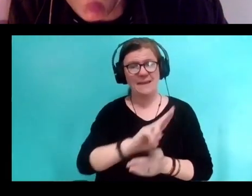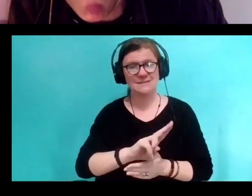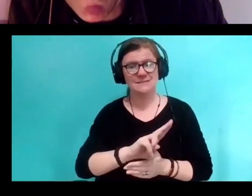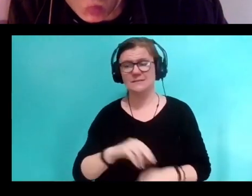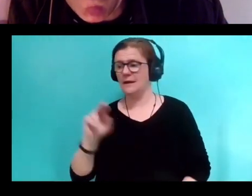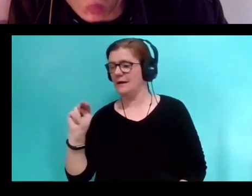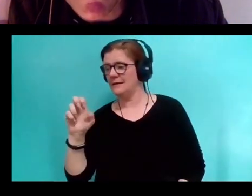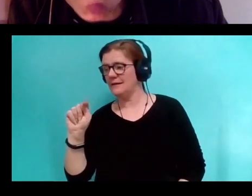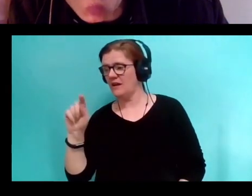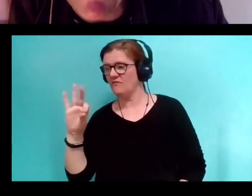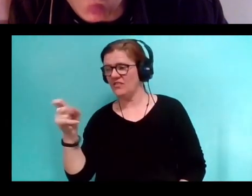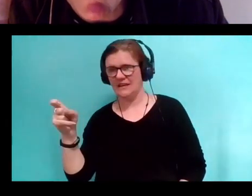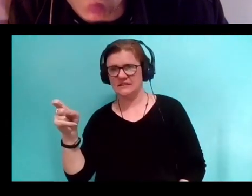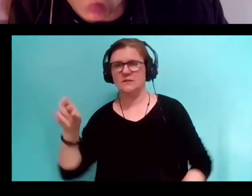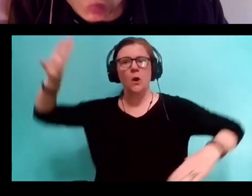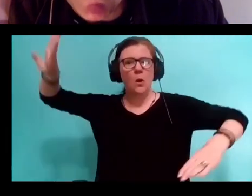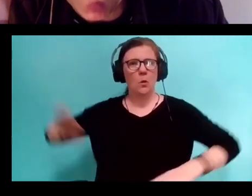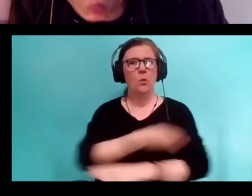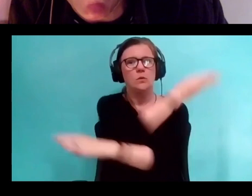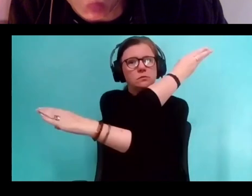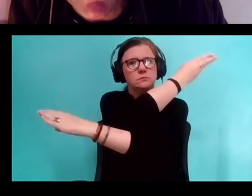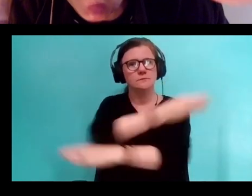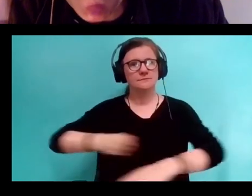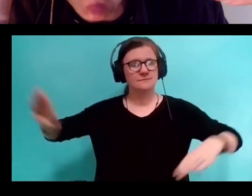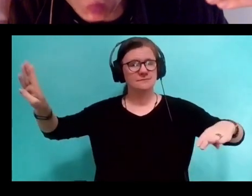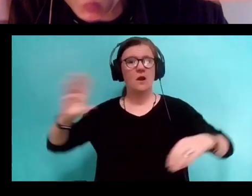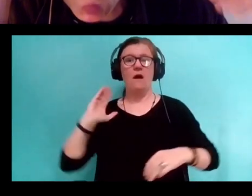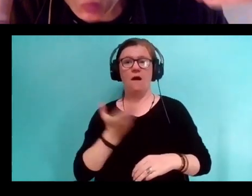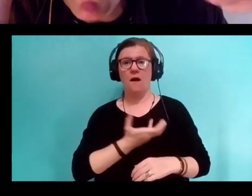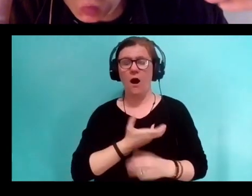And the same hunger is being satiated by the same means.